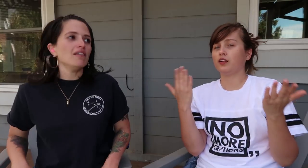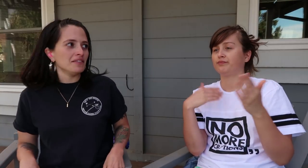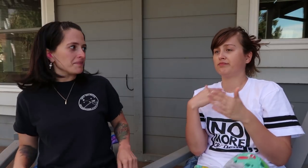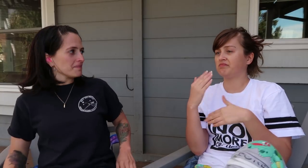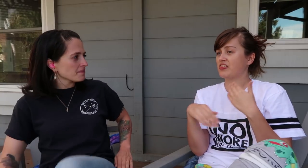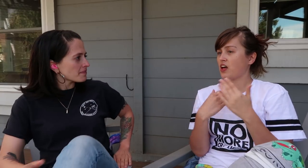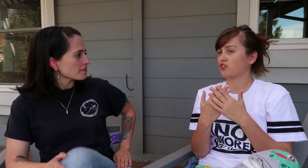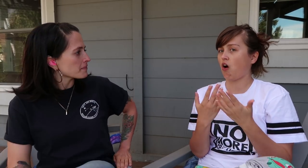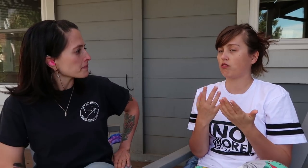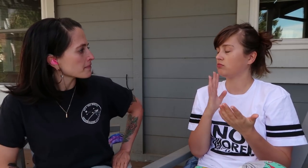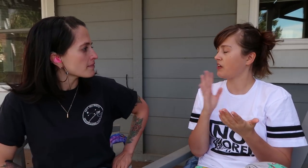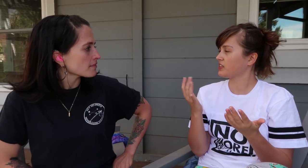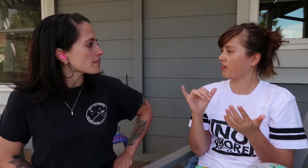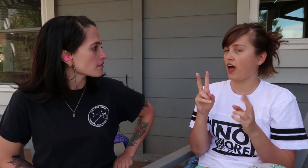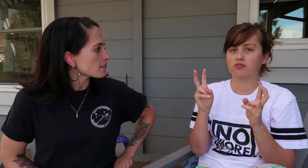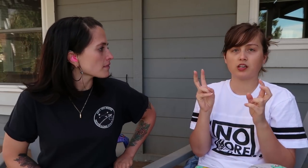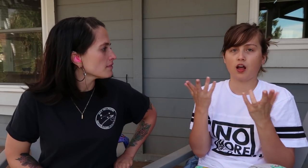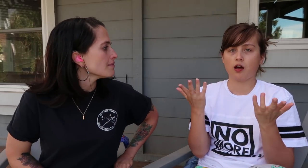Well, that’s all I have to say on this topic.